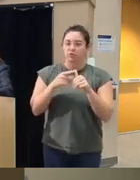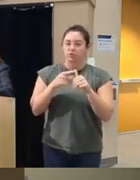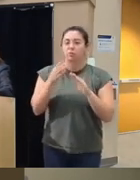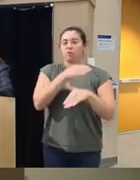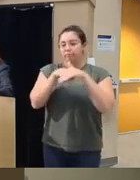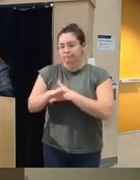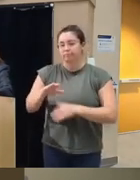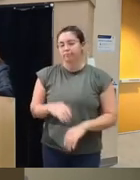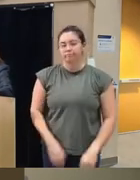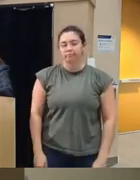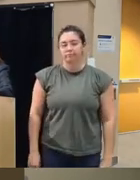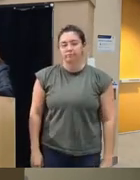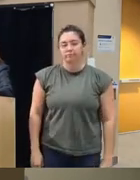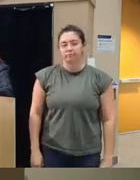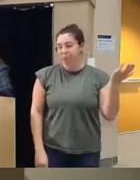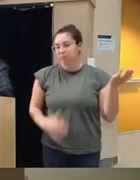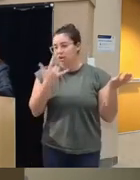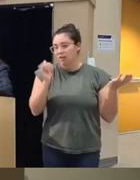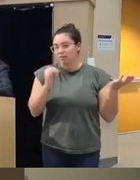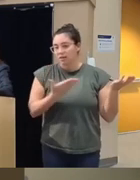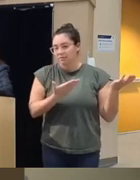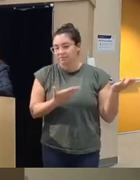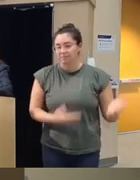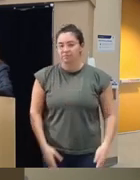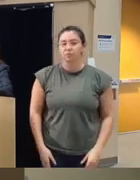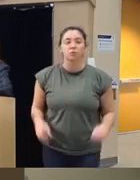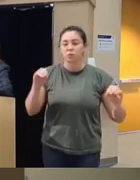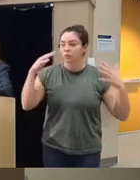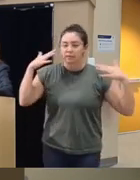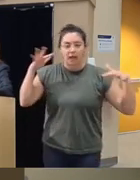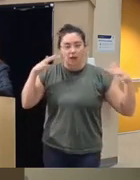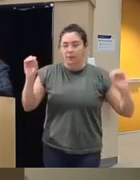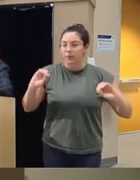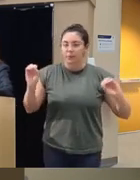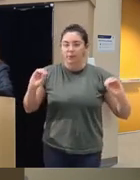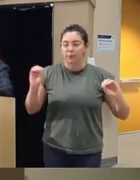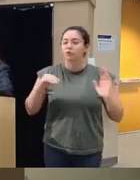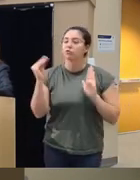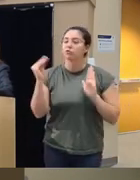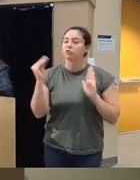it essentially looks like this um there's no sound they're just filling out the screeners